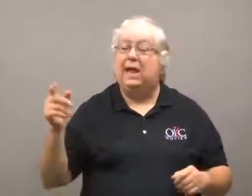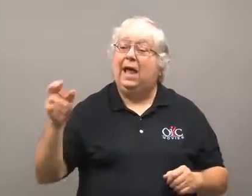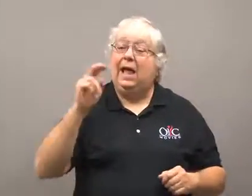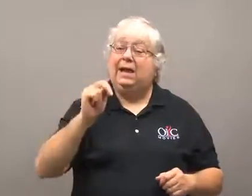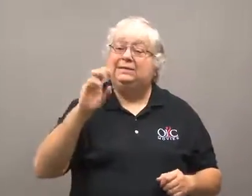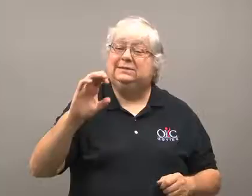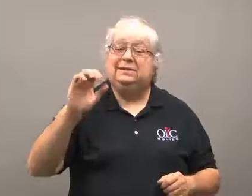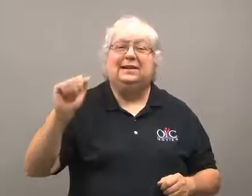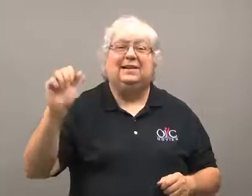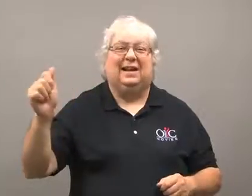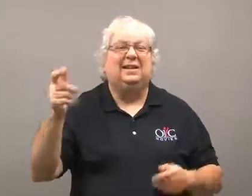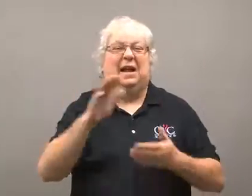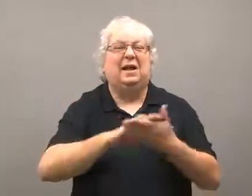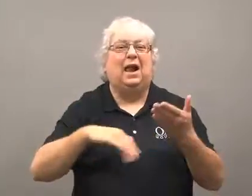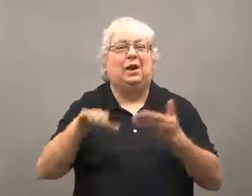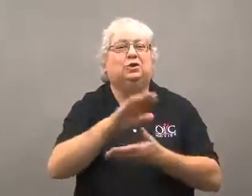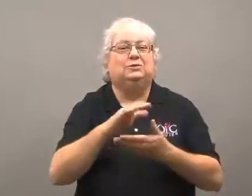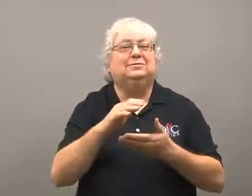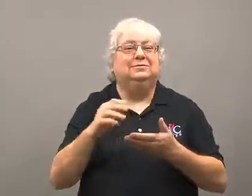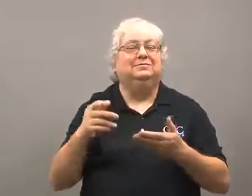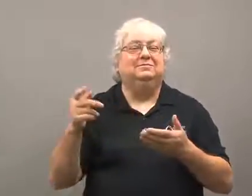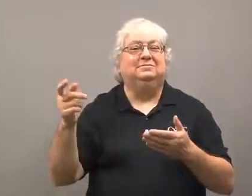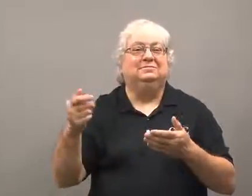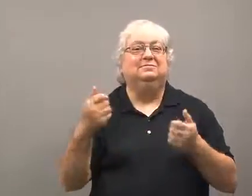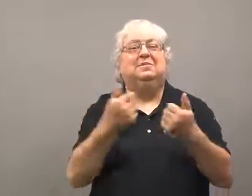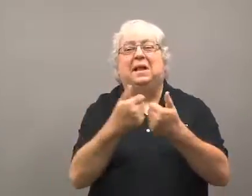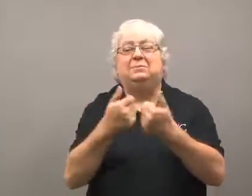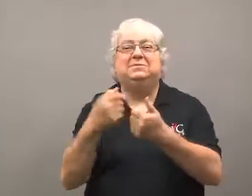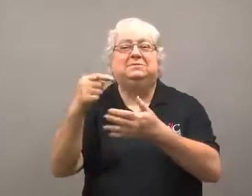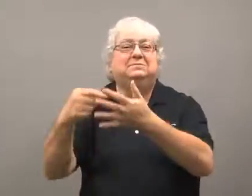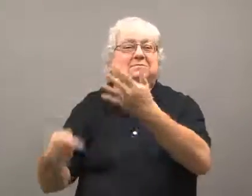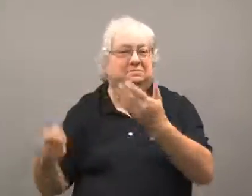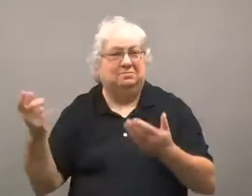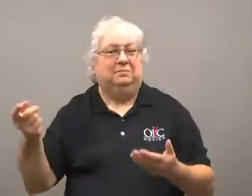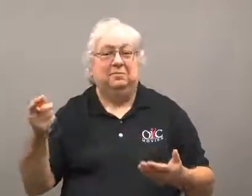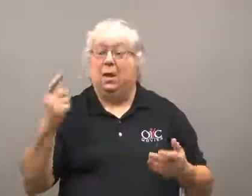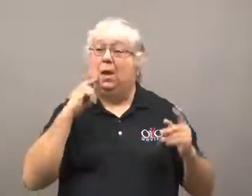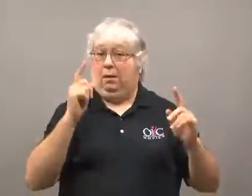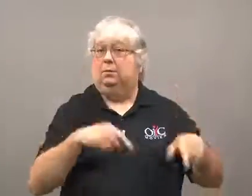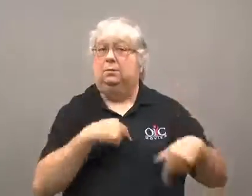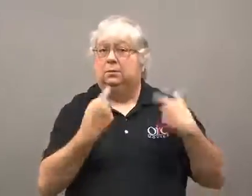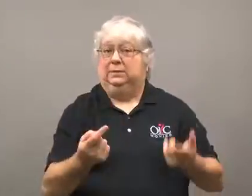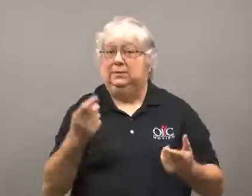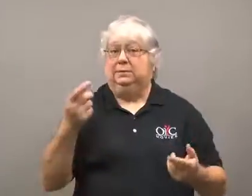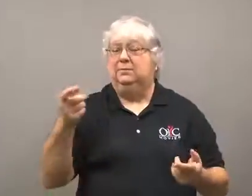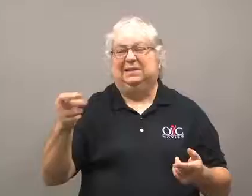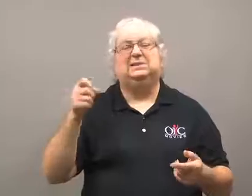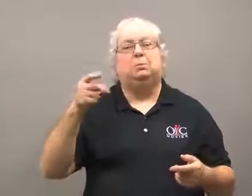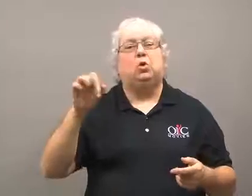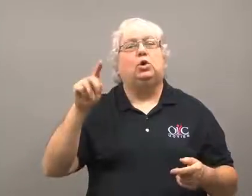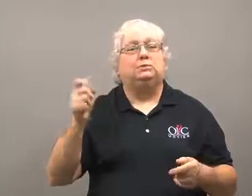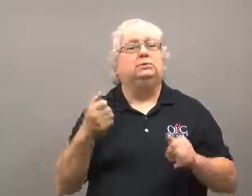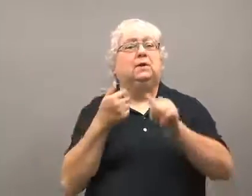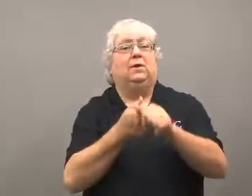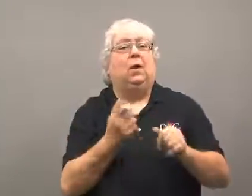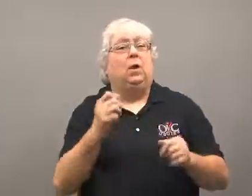The NCAA, of college sports, had